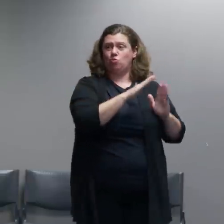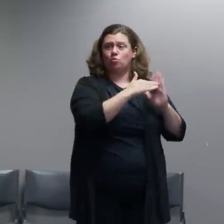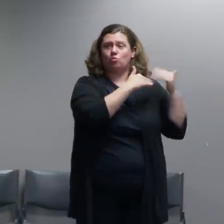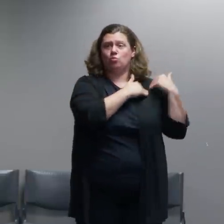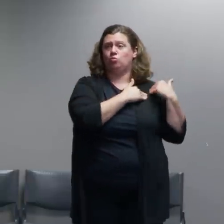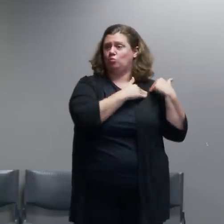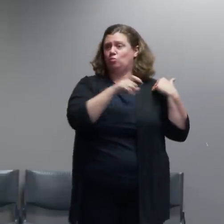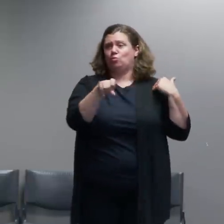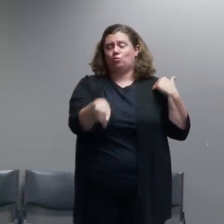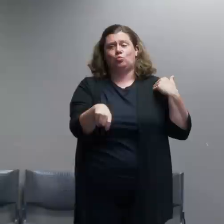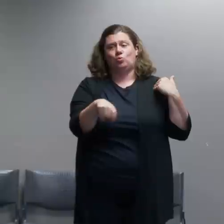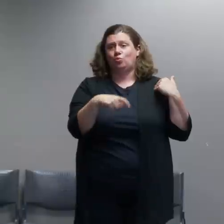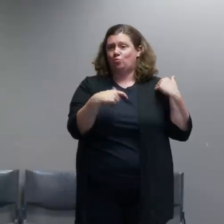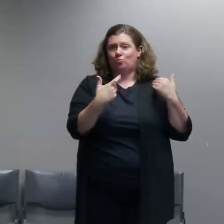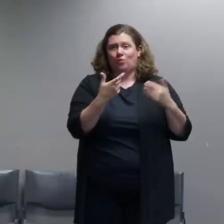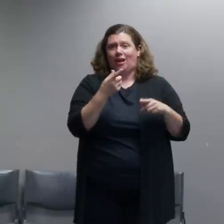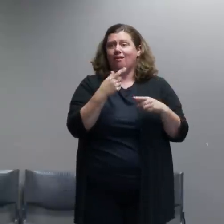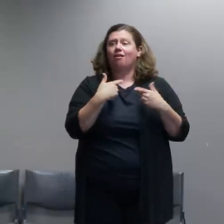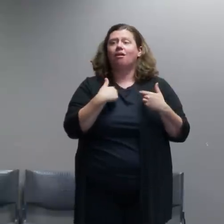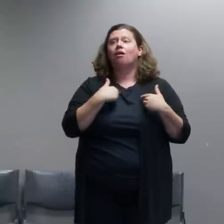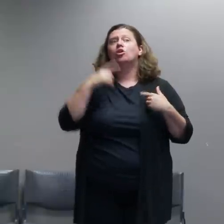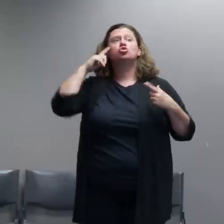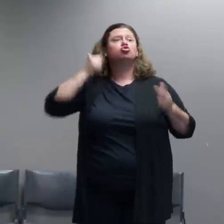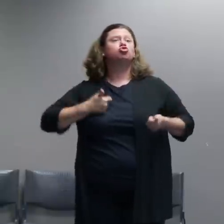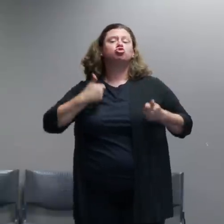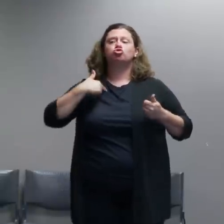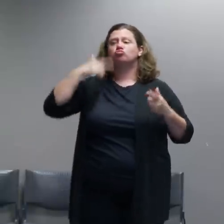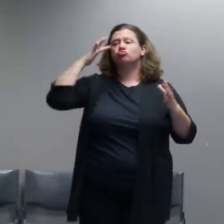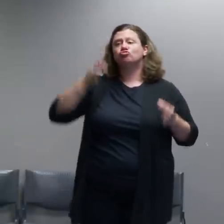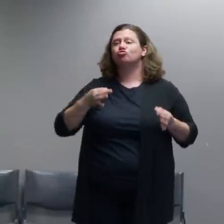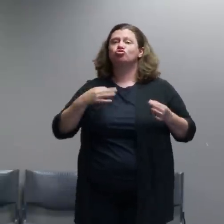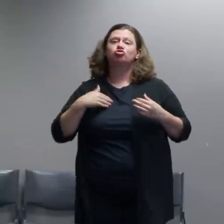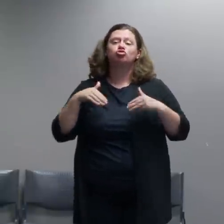the police can just go down there and do whatever they want.